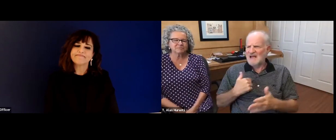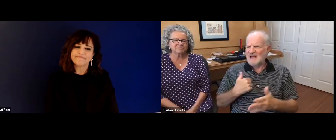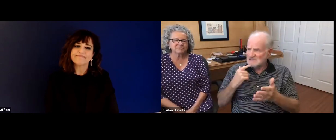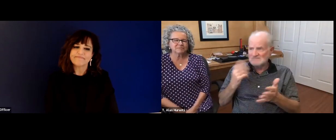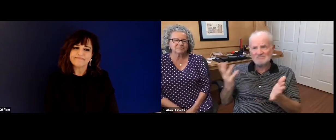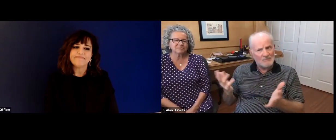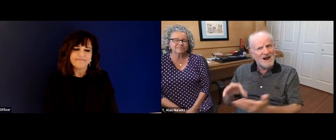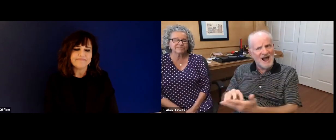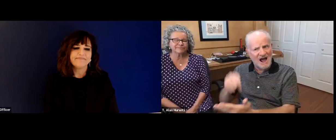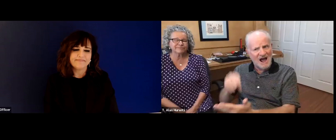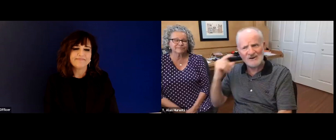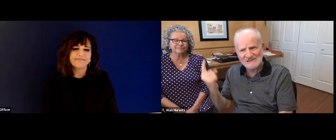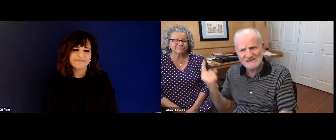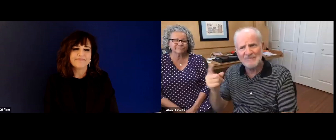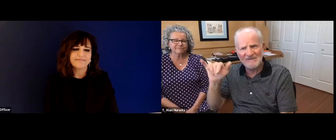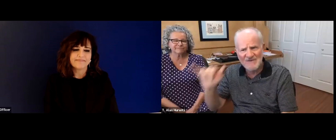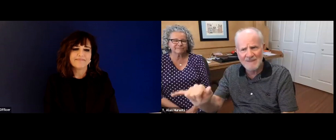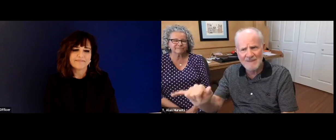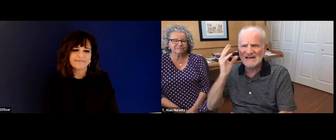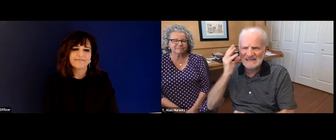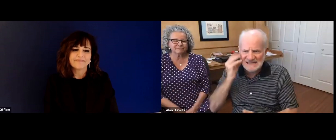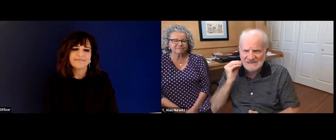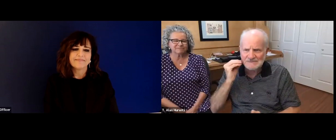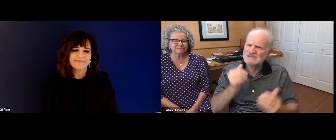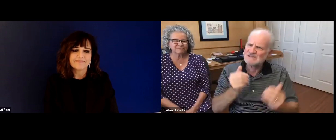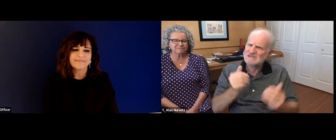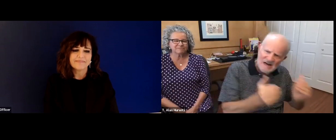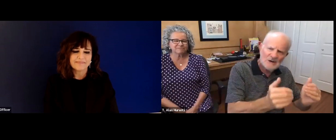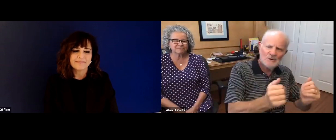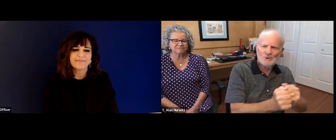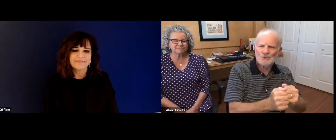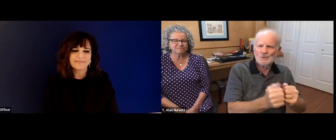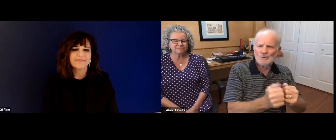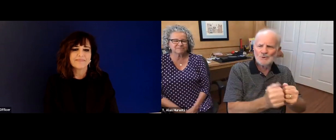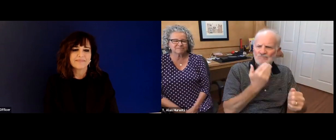learning experiences, and even not being offered a position. I